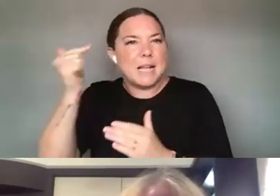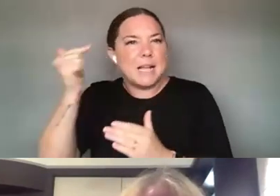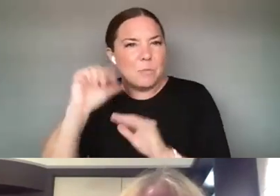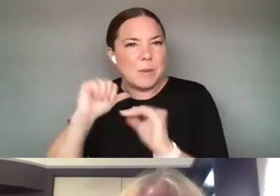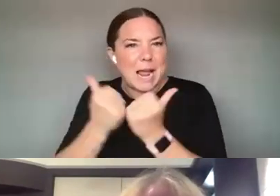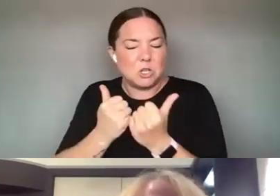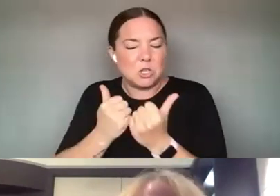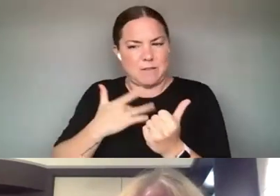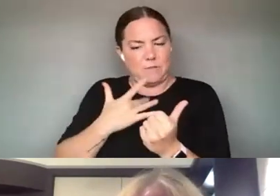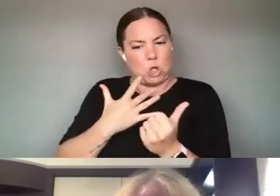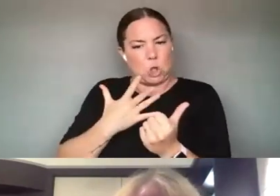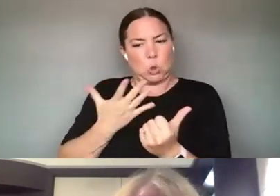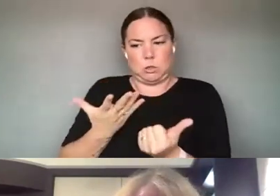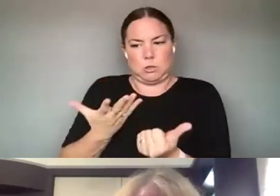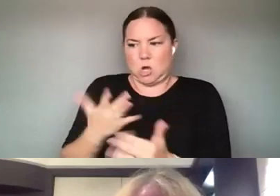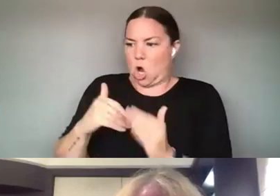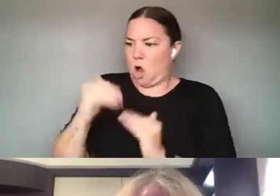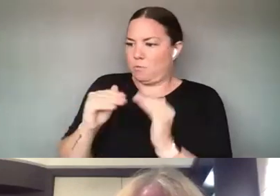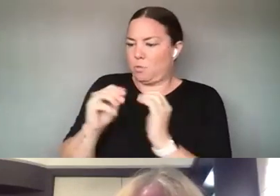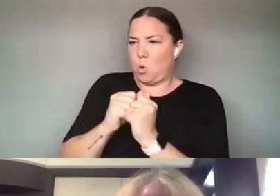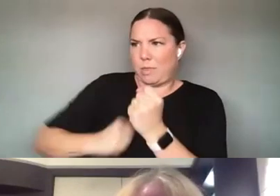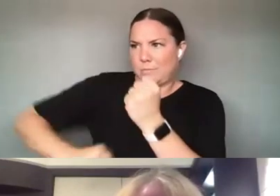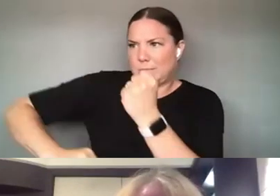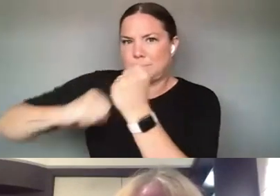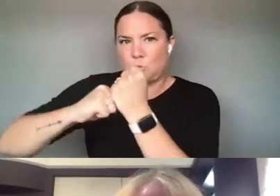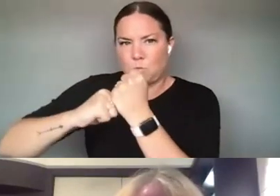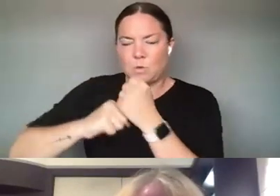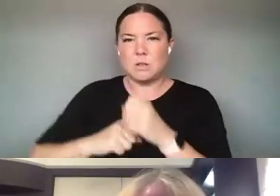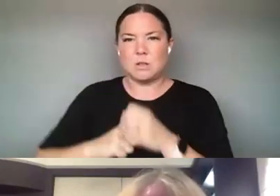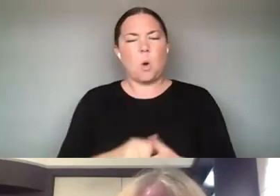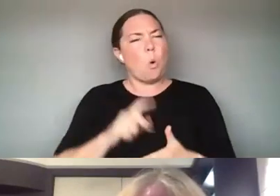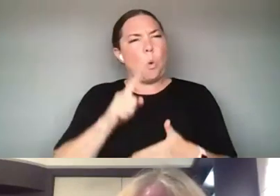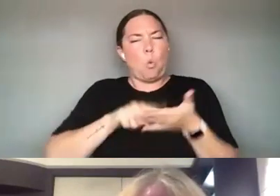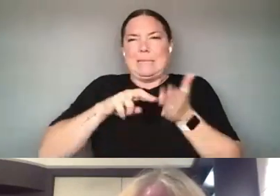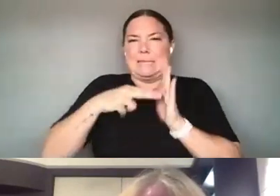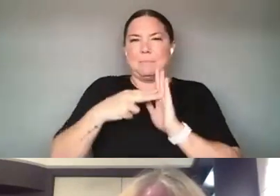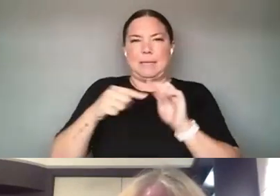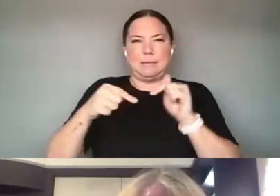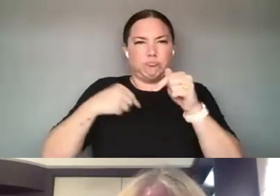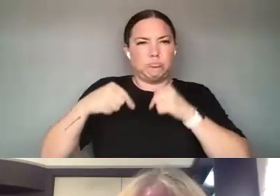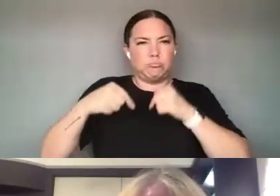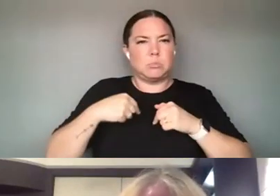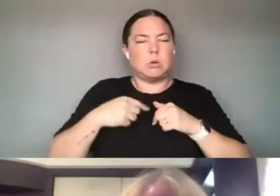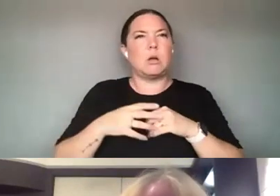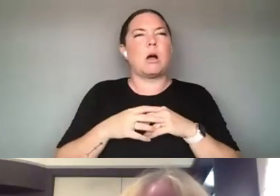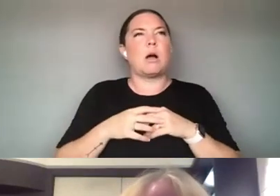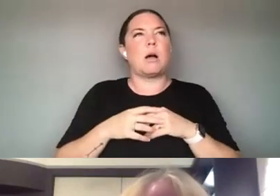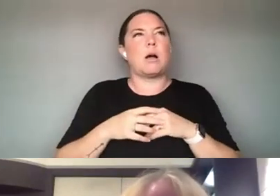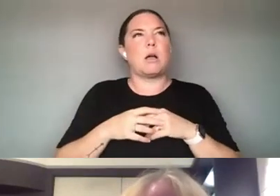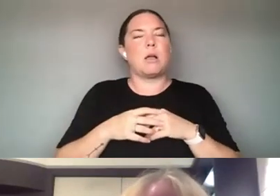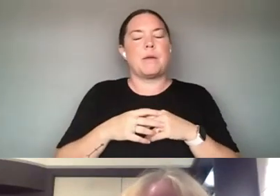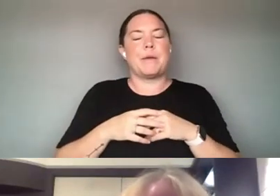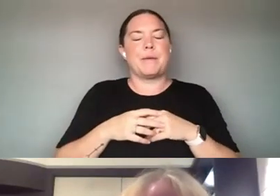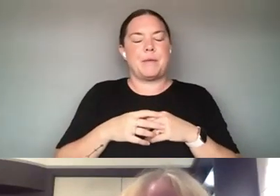AND SO YOU KNOW AS I THINK ABOUT WHAT IT MEANS TO REALLY THINK ABOUT WHAT THE WORK OF ARTISTS